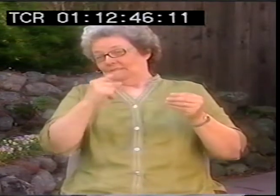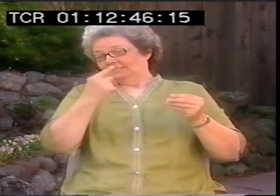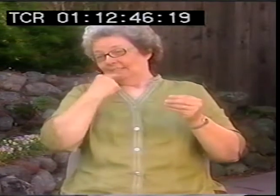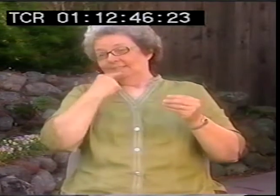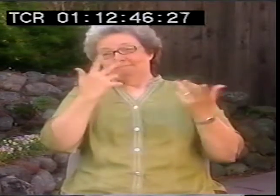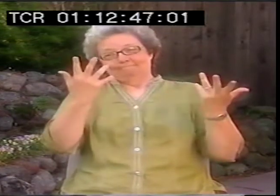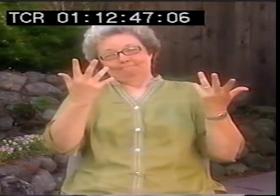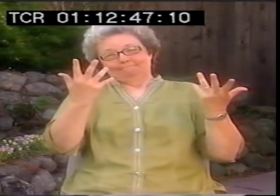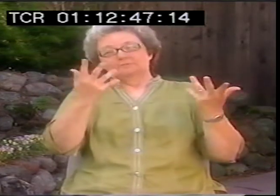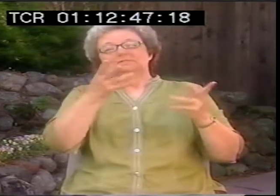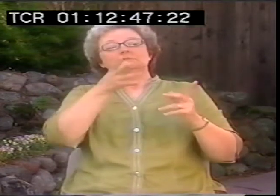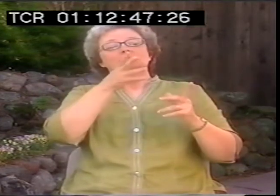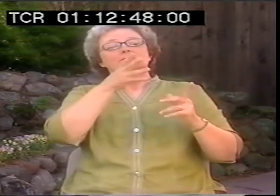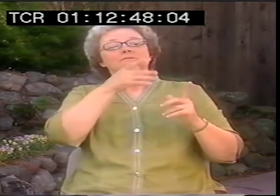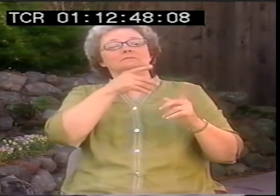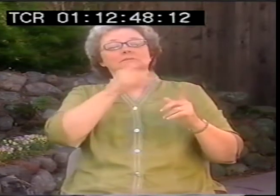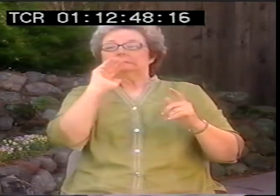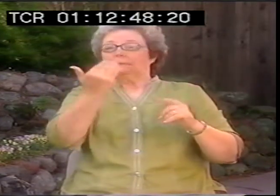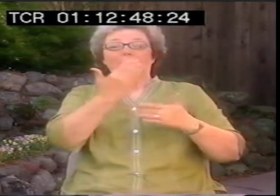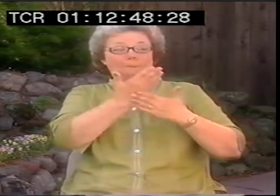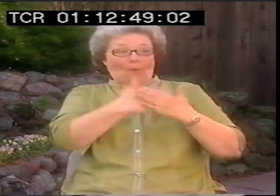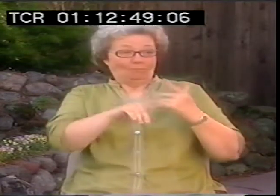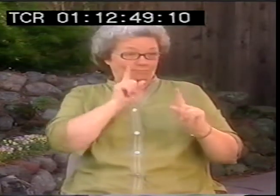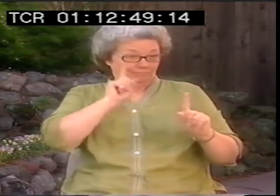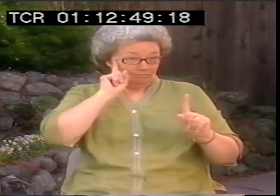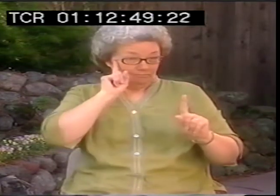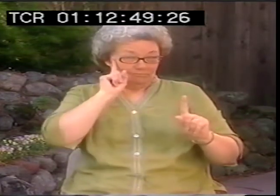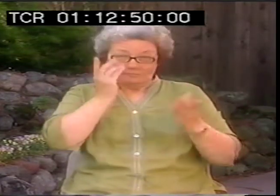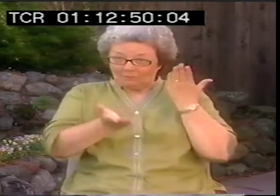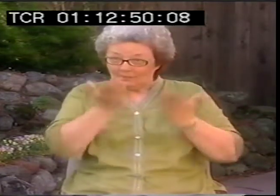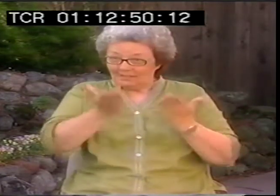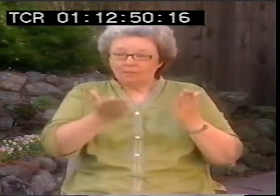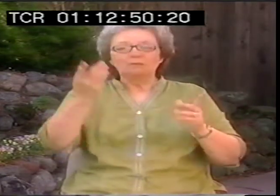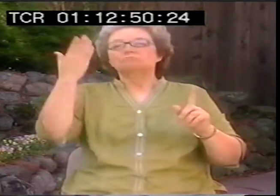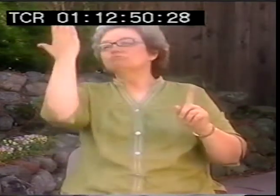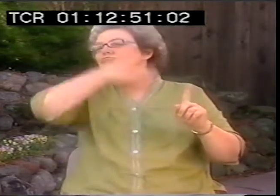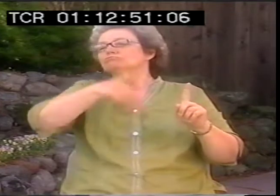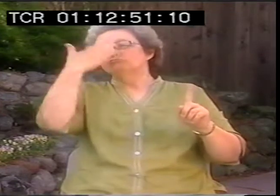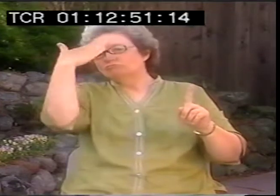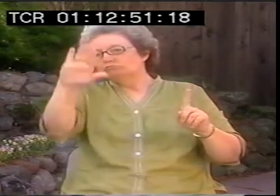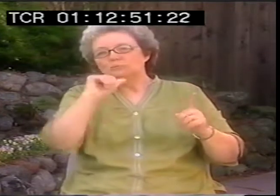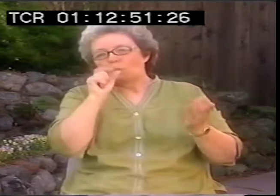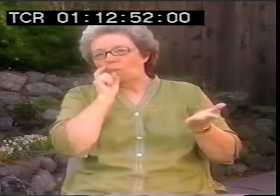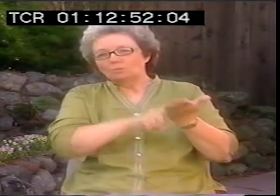We know they were born deaf. My mother, the story goes, it seemed